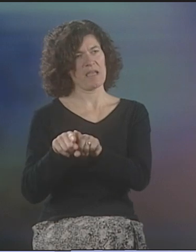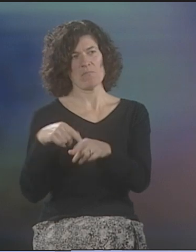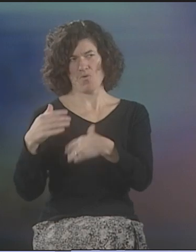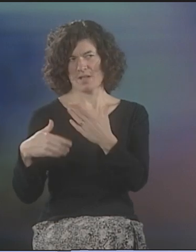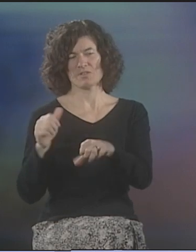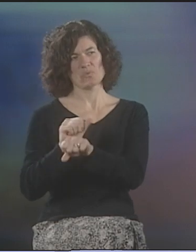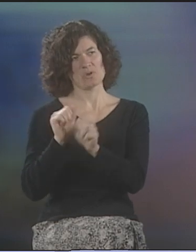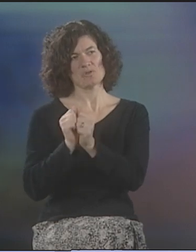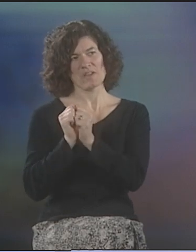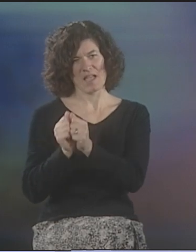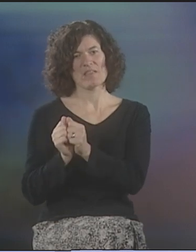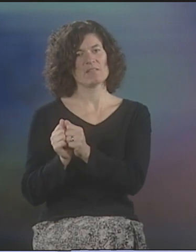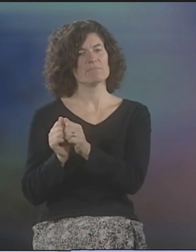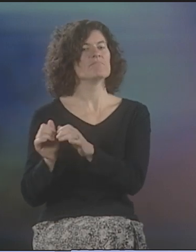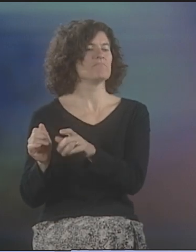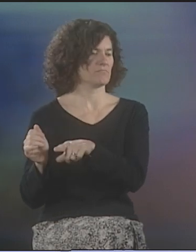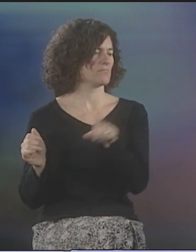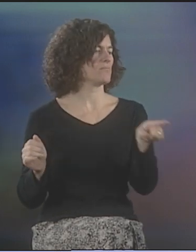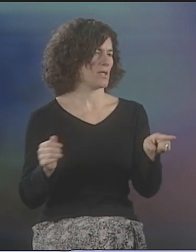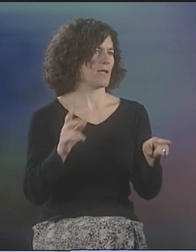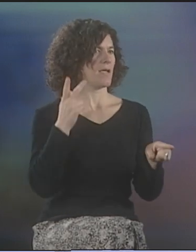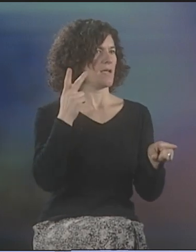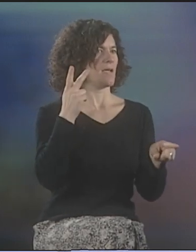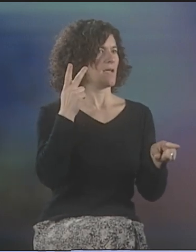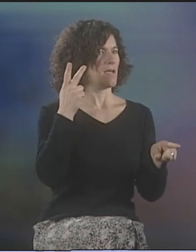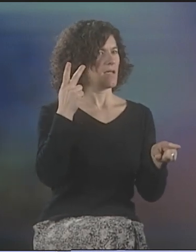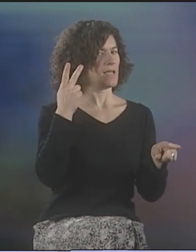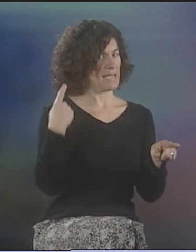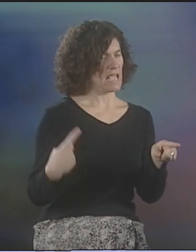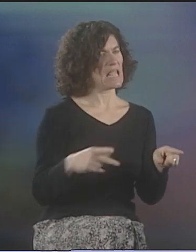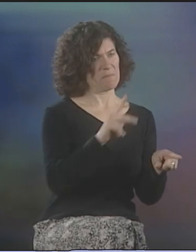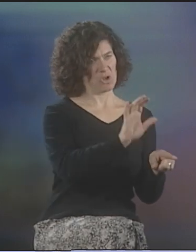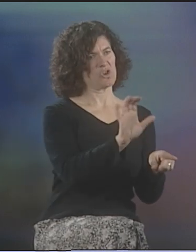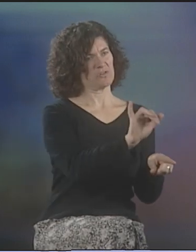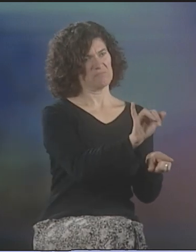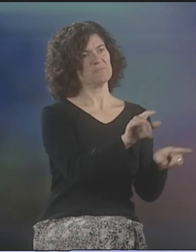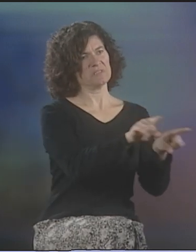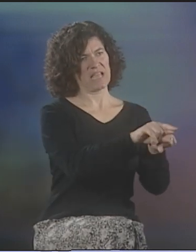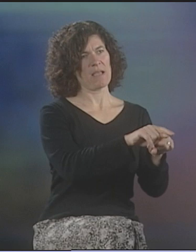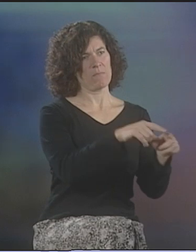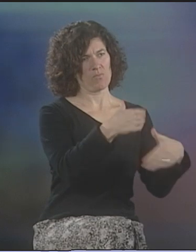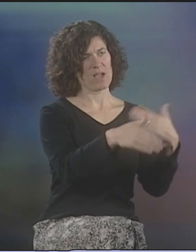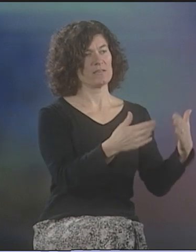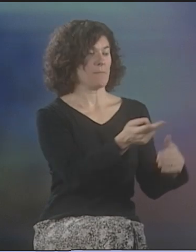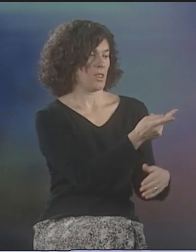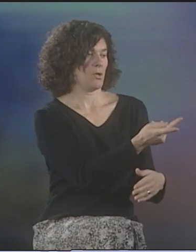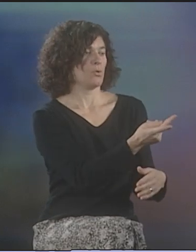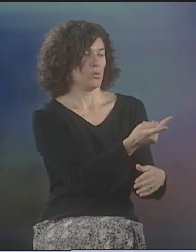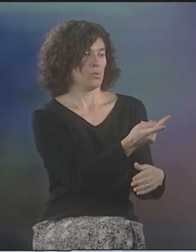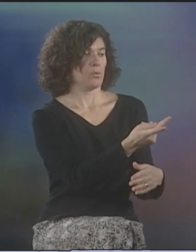AH, I WAS WITH DEBBIE FOR THE WHOLE CONFERENCE, THE SAME AS I HAD BEEN ALWAYS, VOICING FOR HER. KENNY AND PETER WERE PAIRED TOGETHER